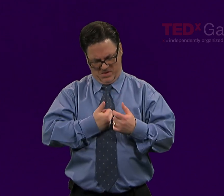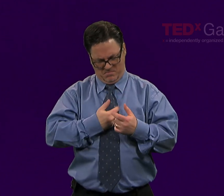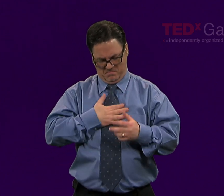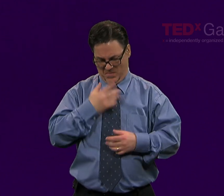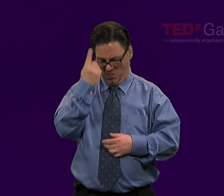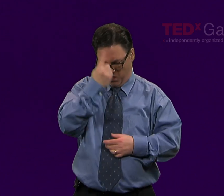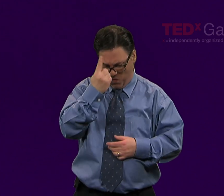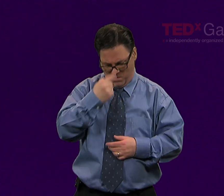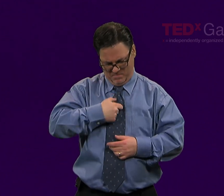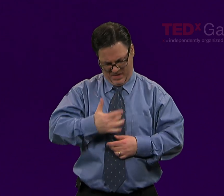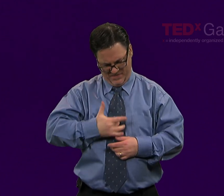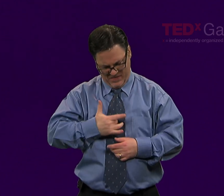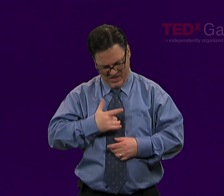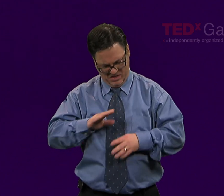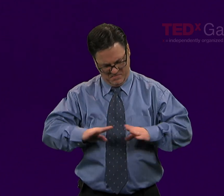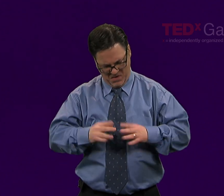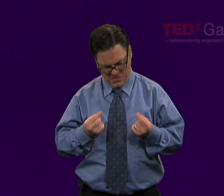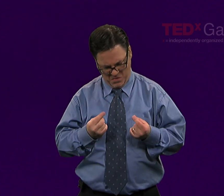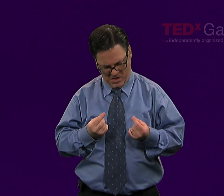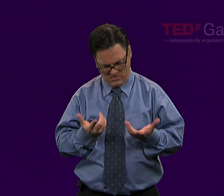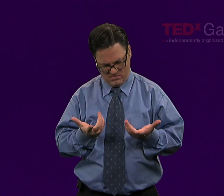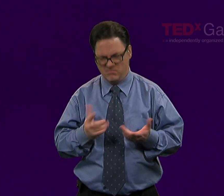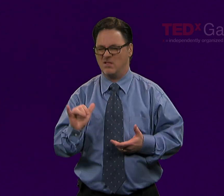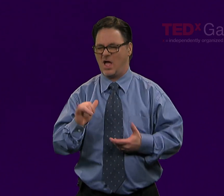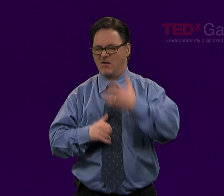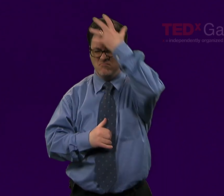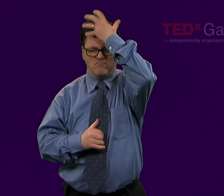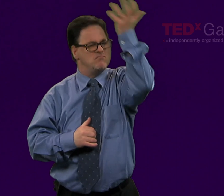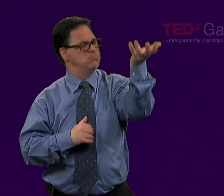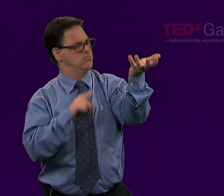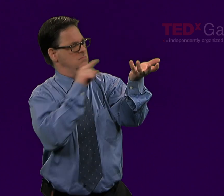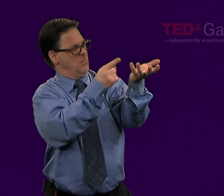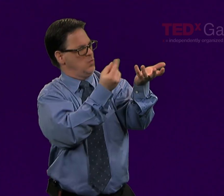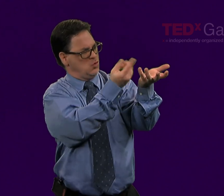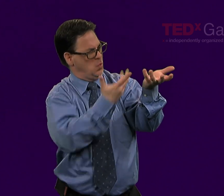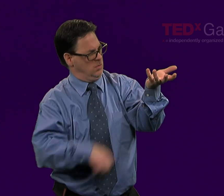We really have to take an inward look and examine how we think and feel.